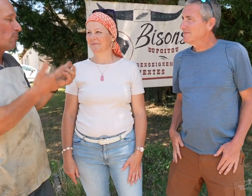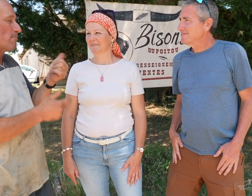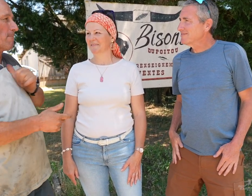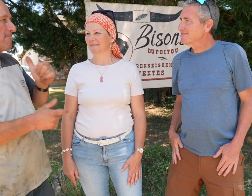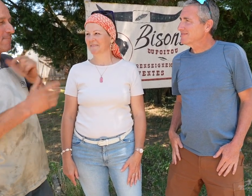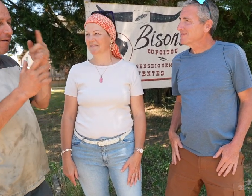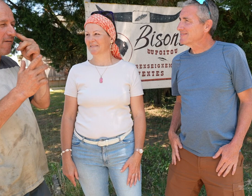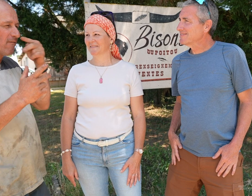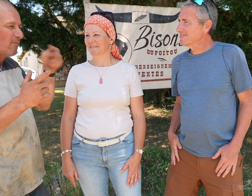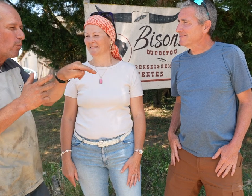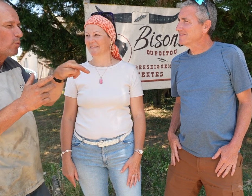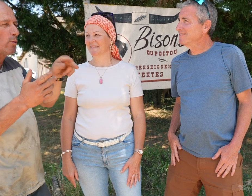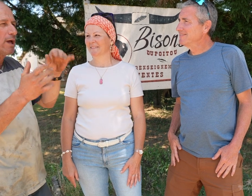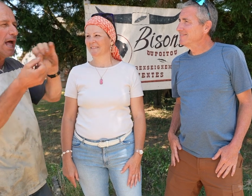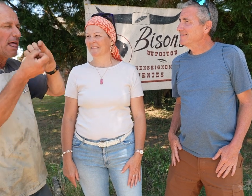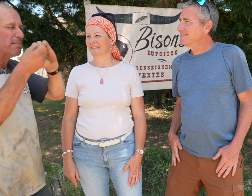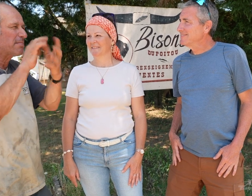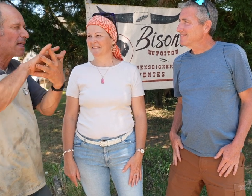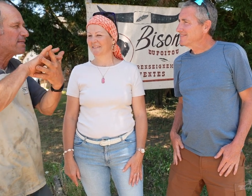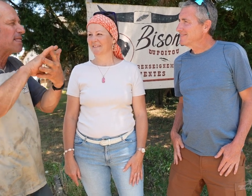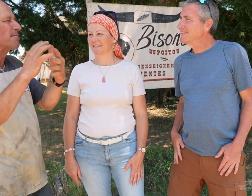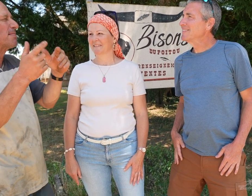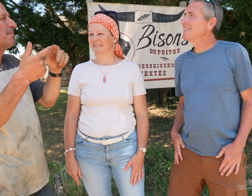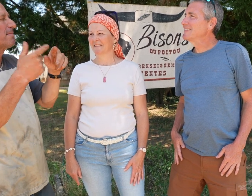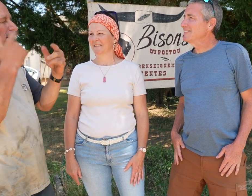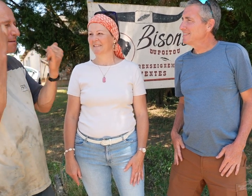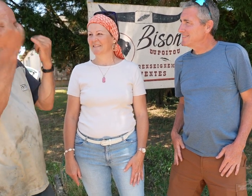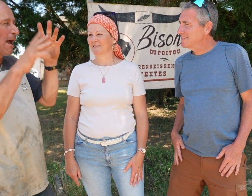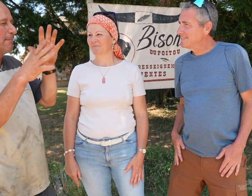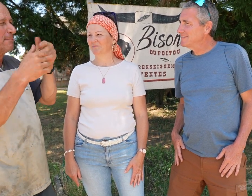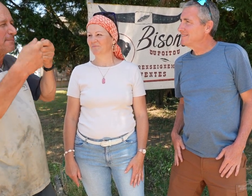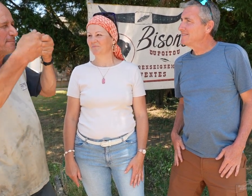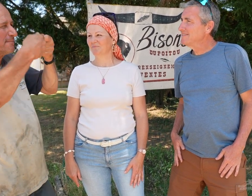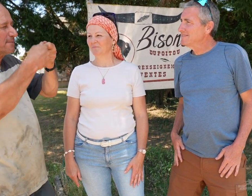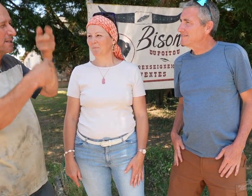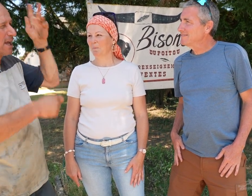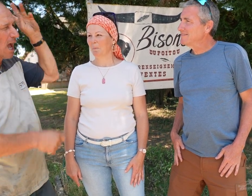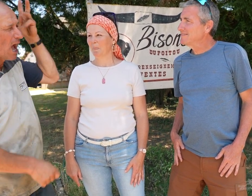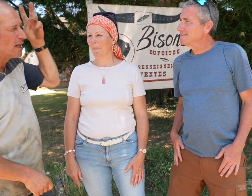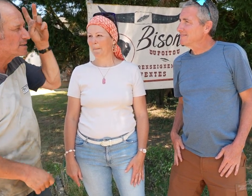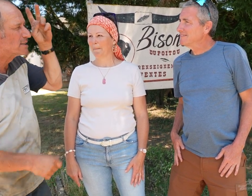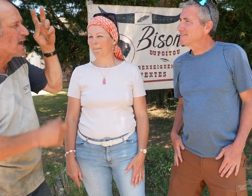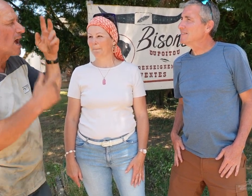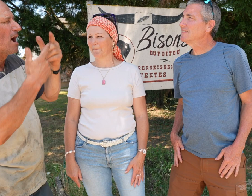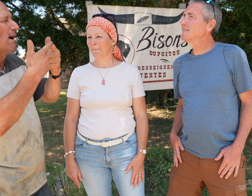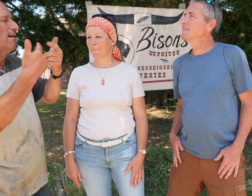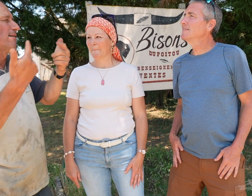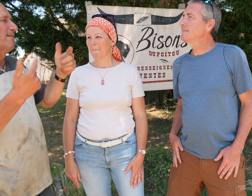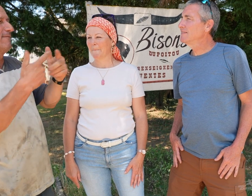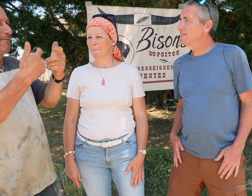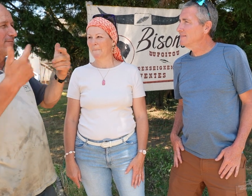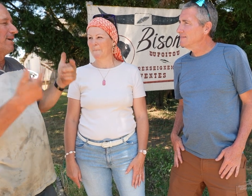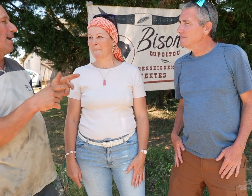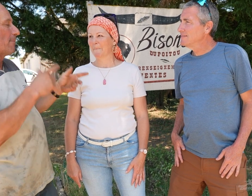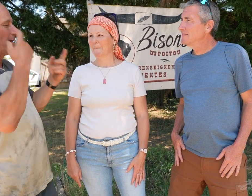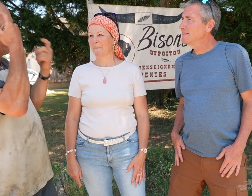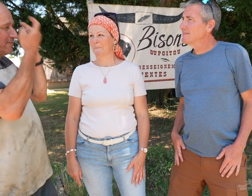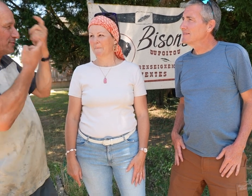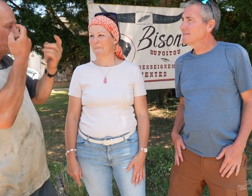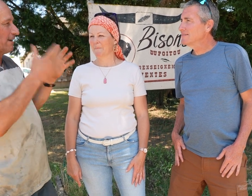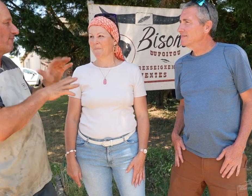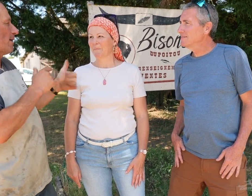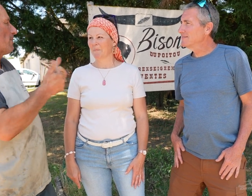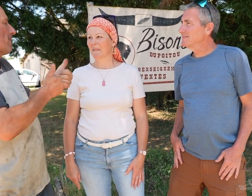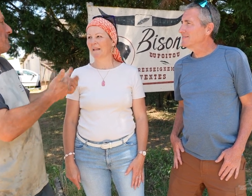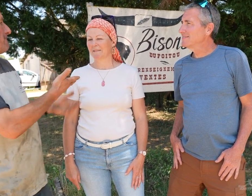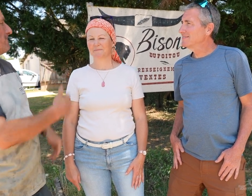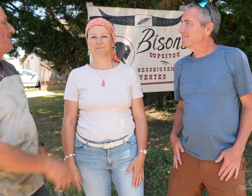We also searched the Internet for Native American ideas.